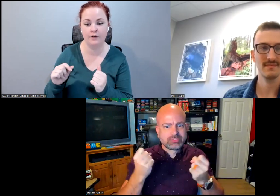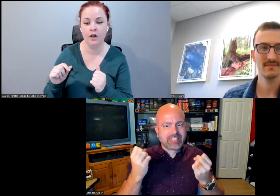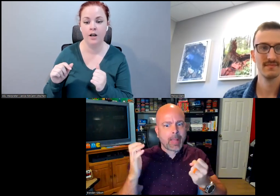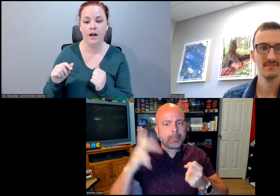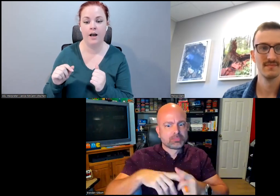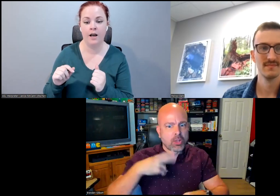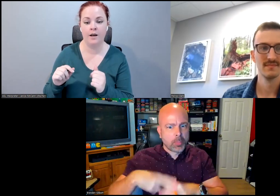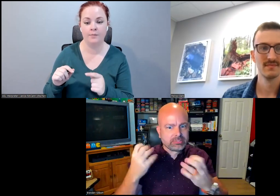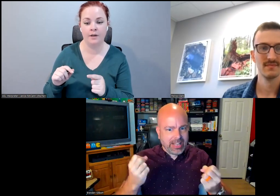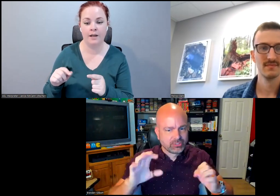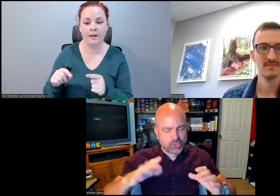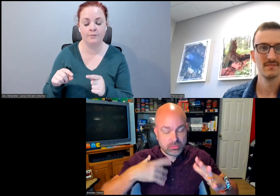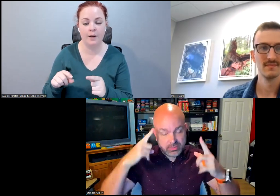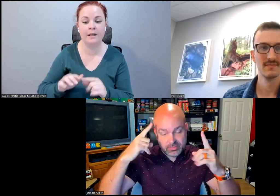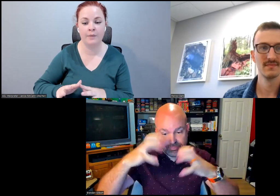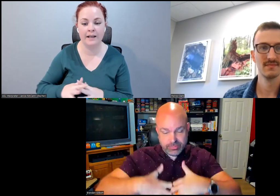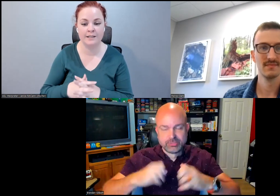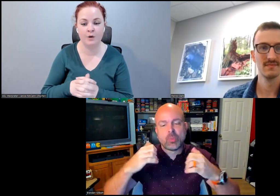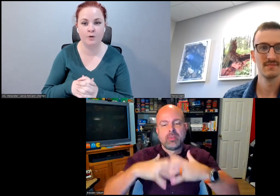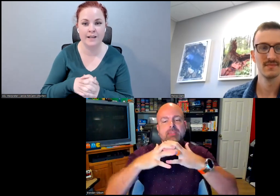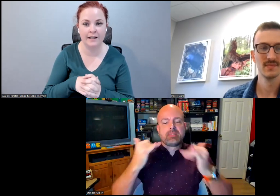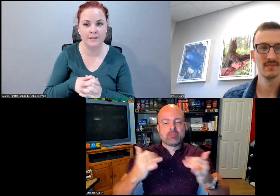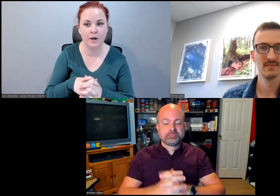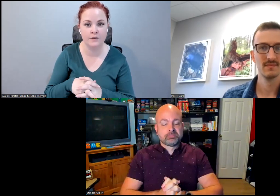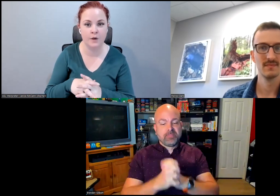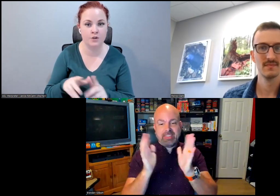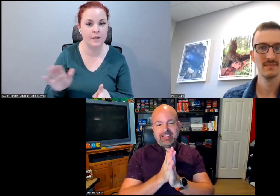whatever, I'm getting back into my normal signing, as well, so